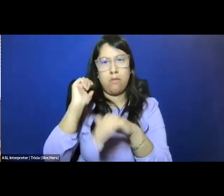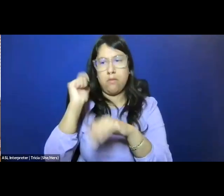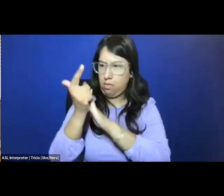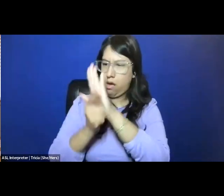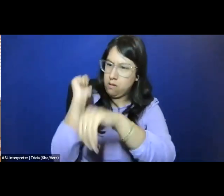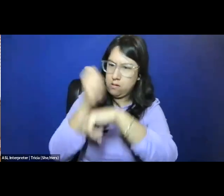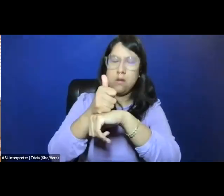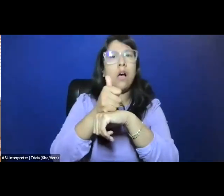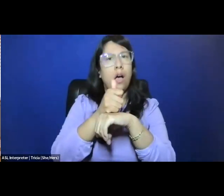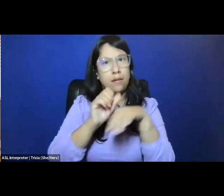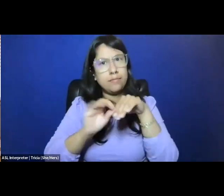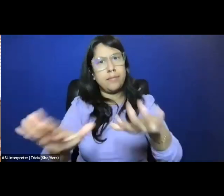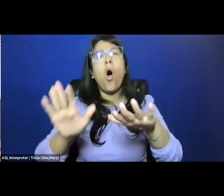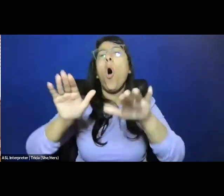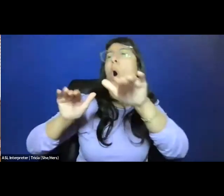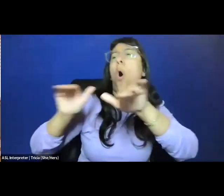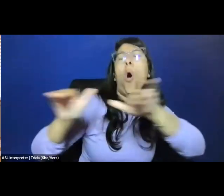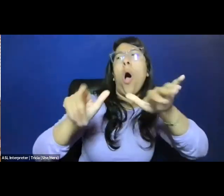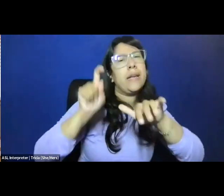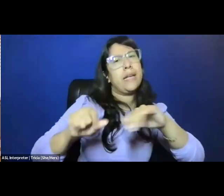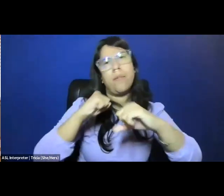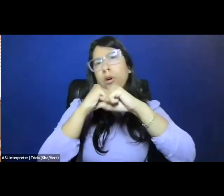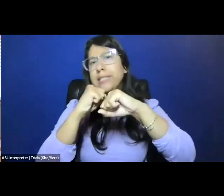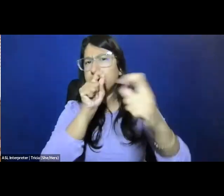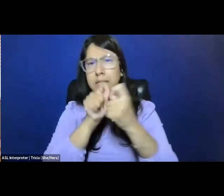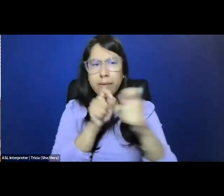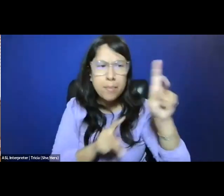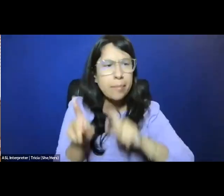around the need to protect certain vulnerable people